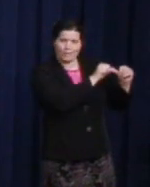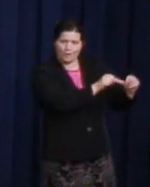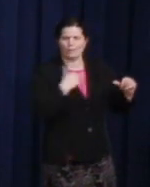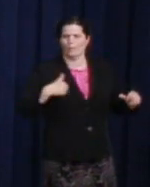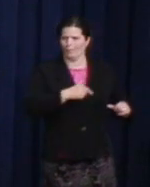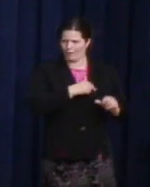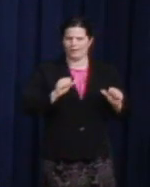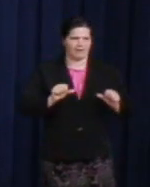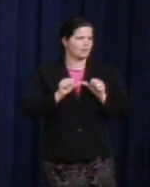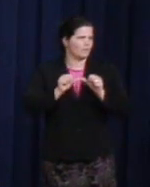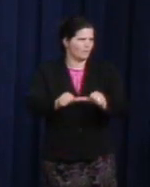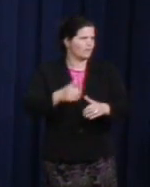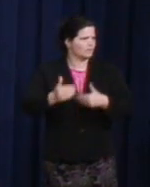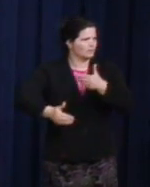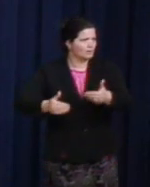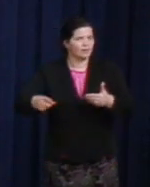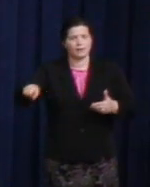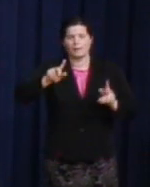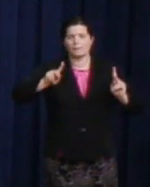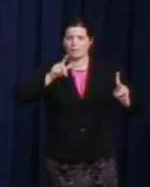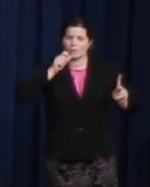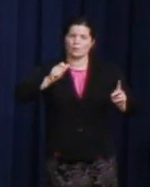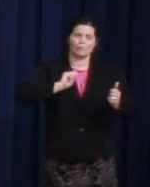office, everyone who refuses to put on a mask,